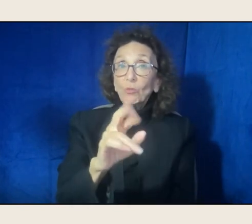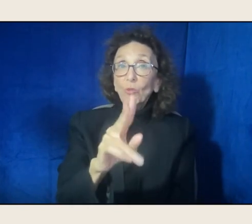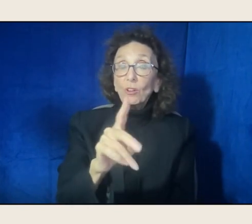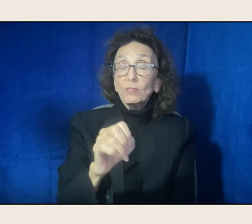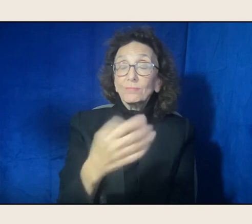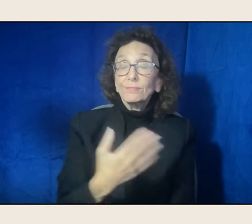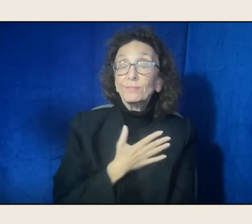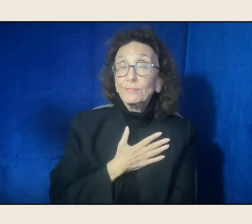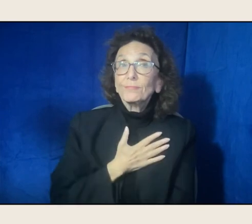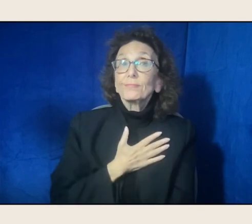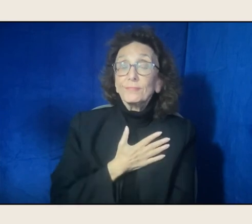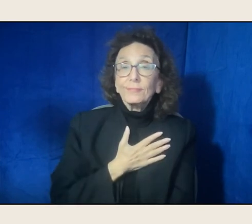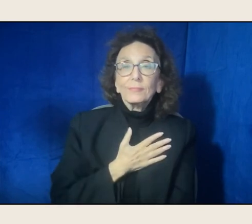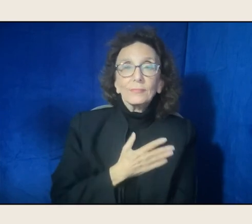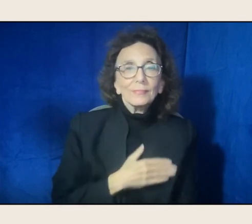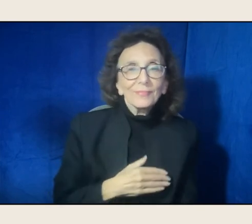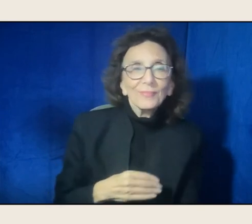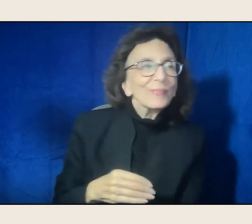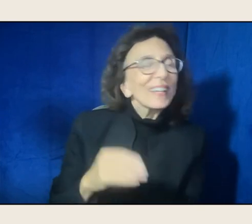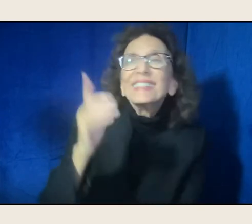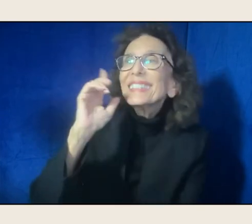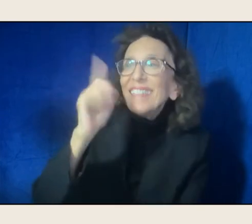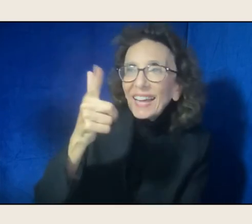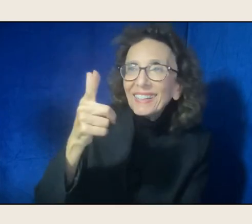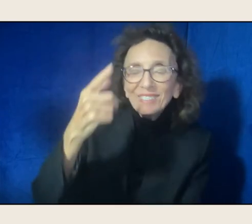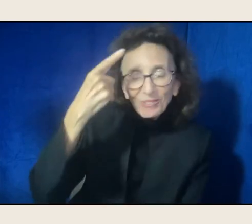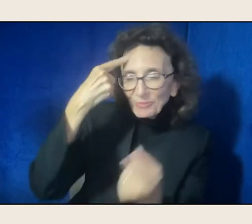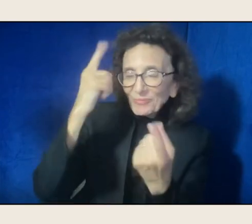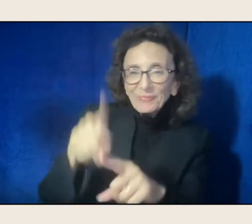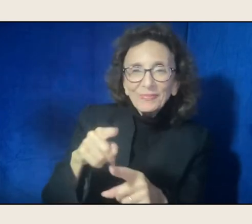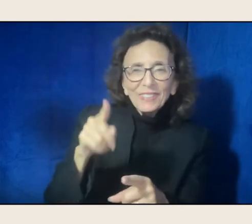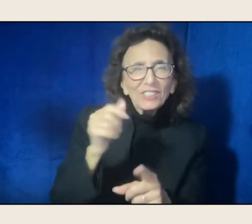I second that. Yeah. Her bravery. I think about,